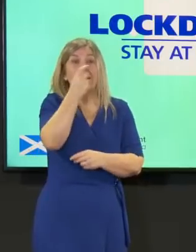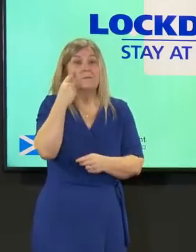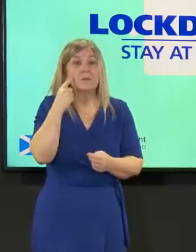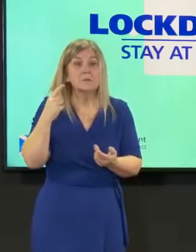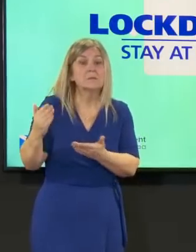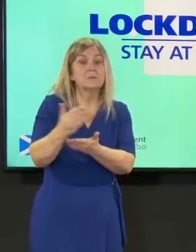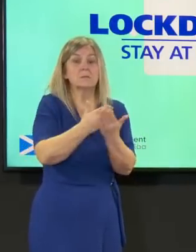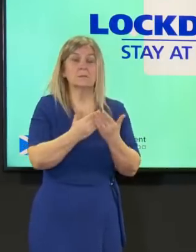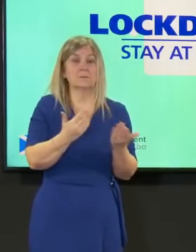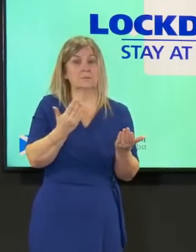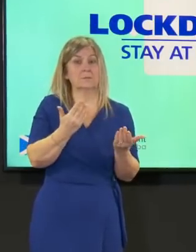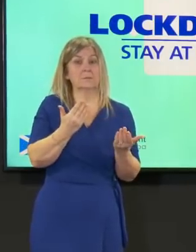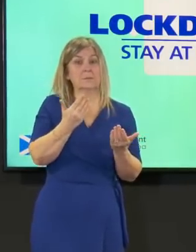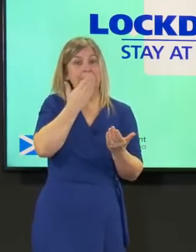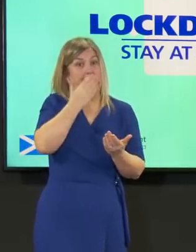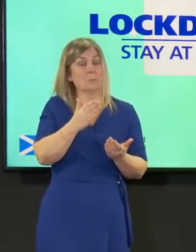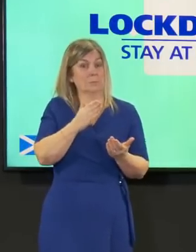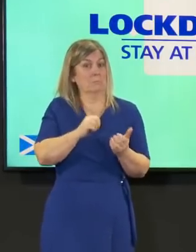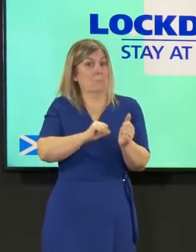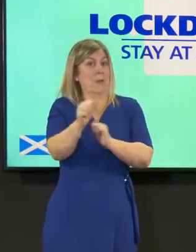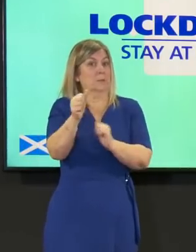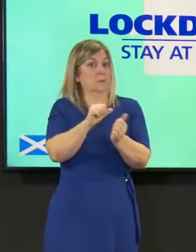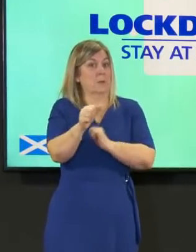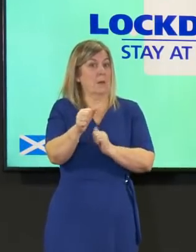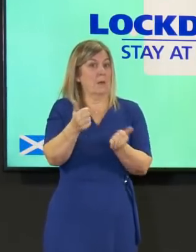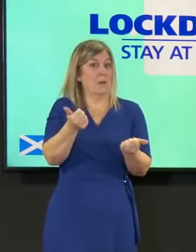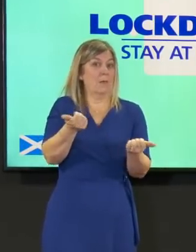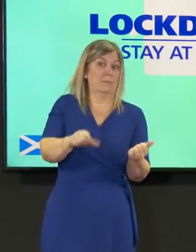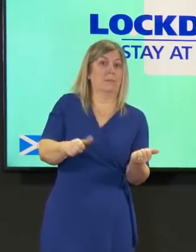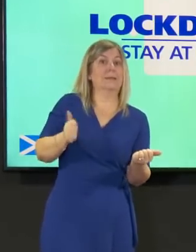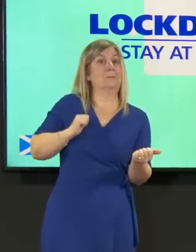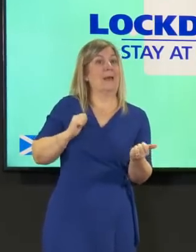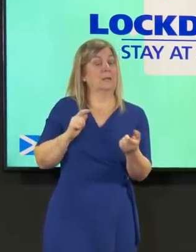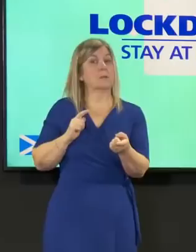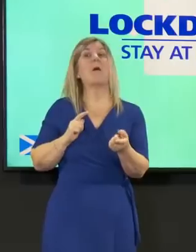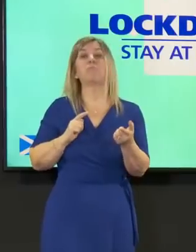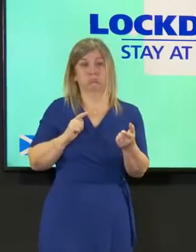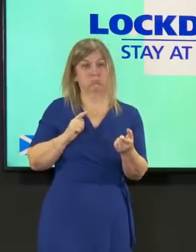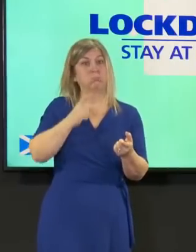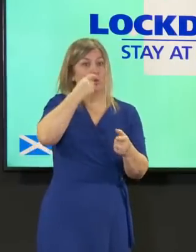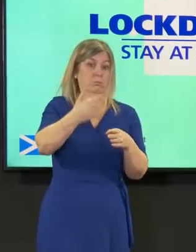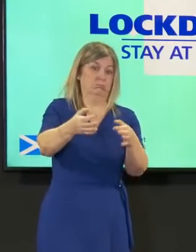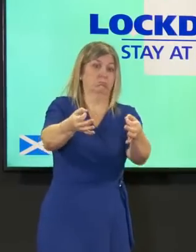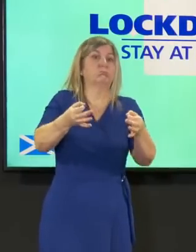if we can do more because the evidence tells us that we could do more then we'll do that